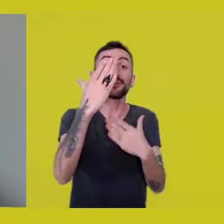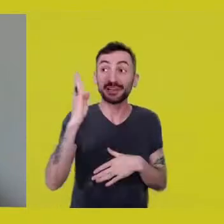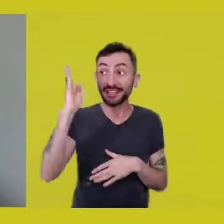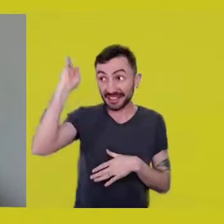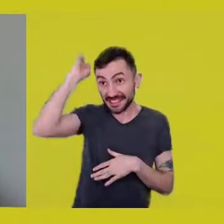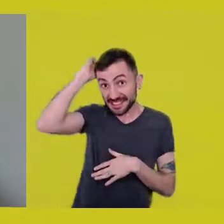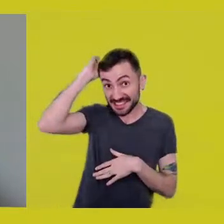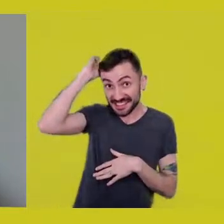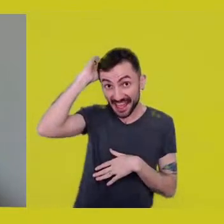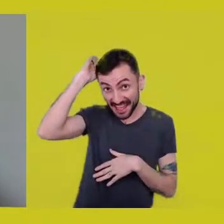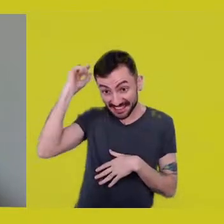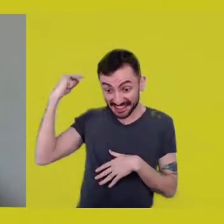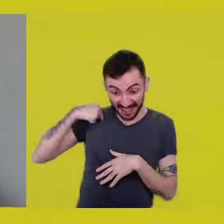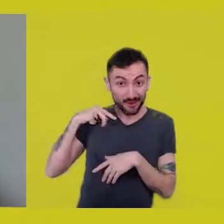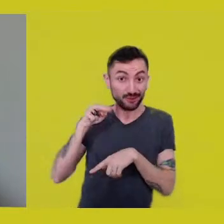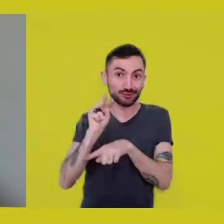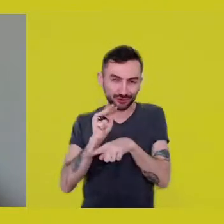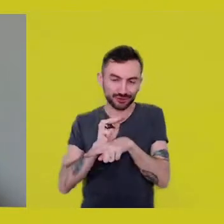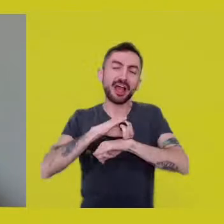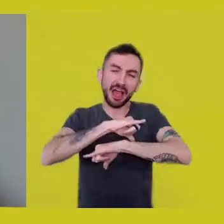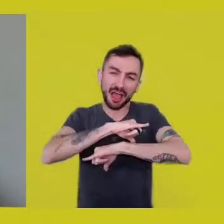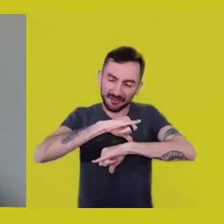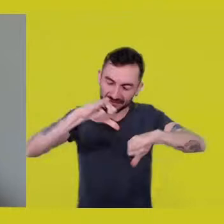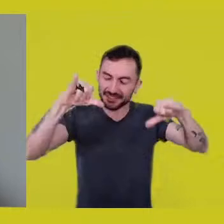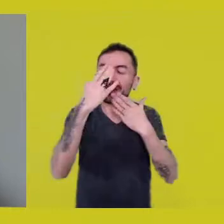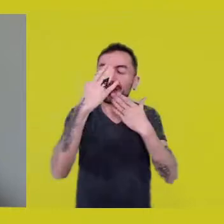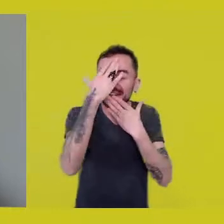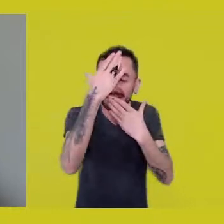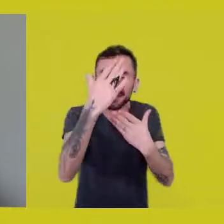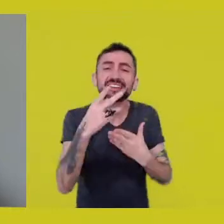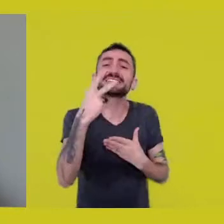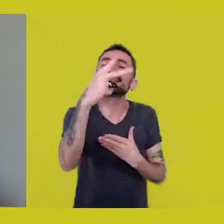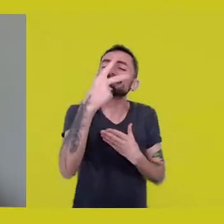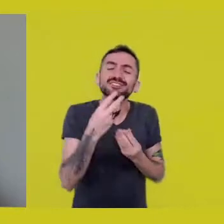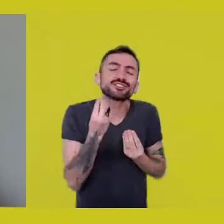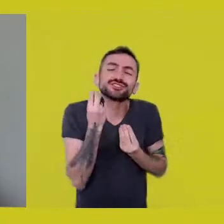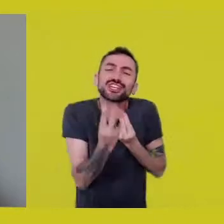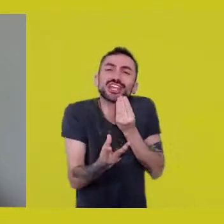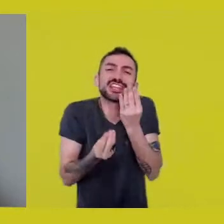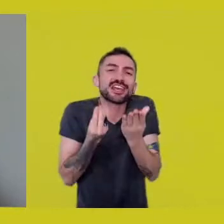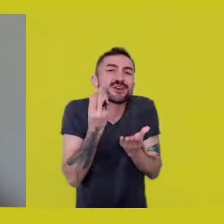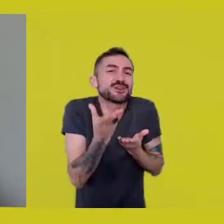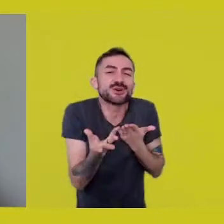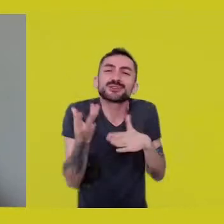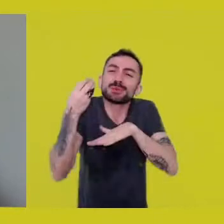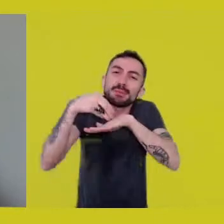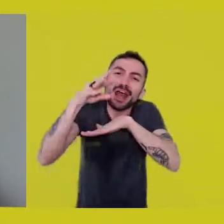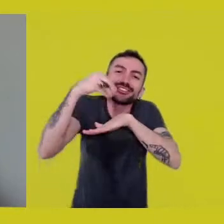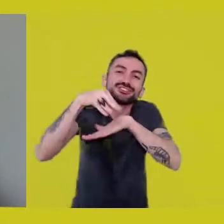for your generosity, for sharing issues